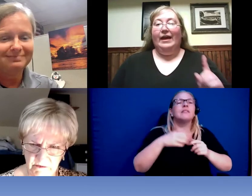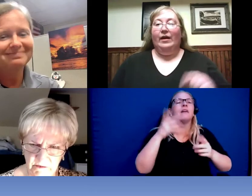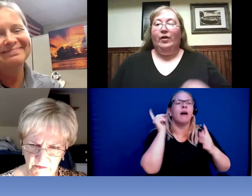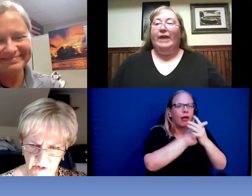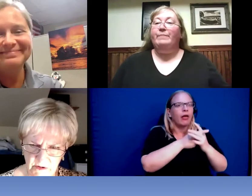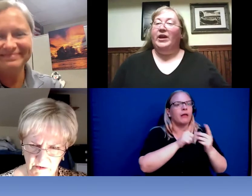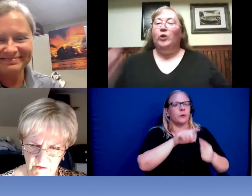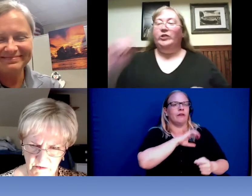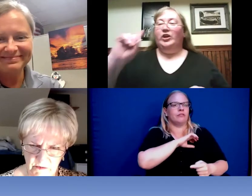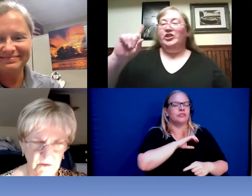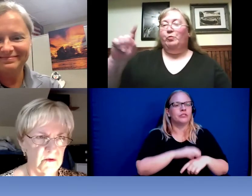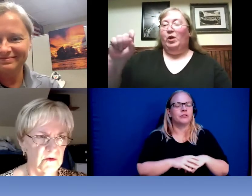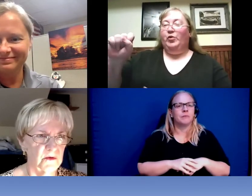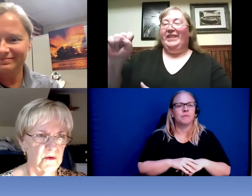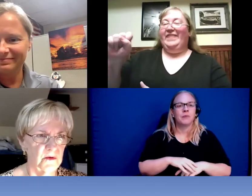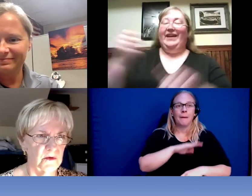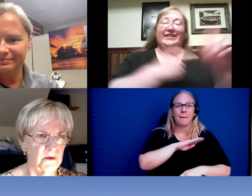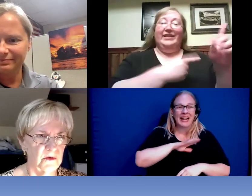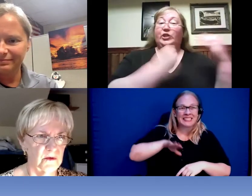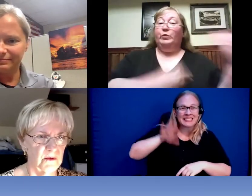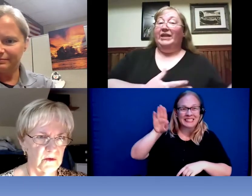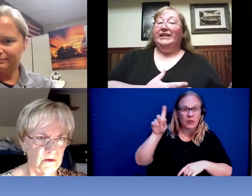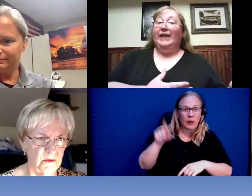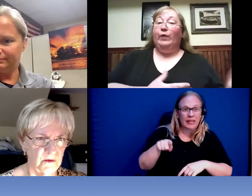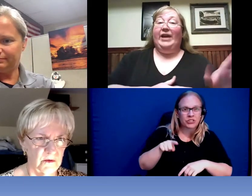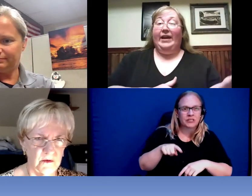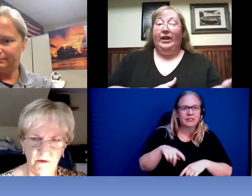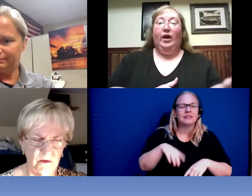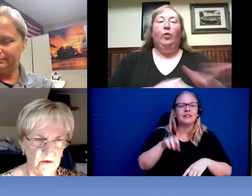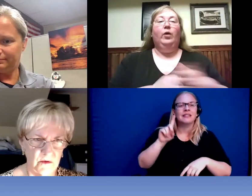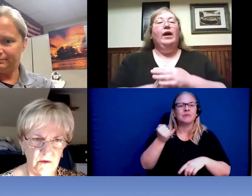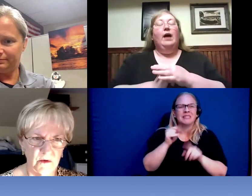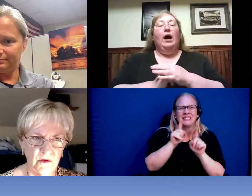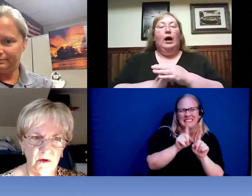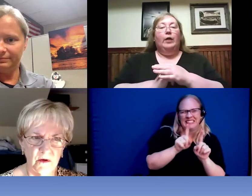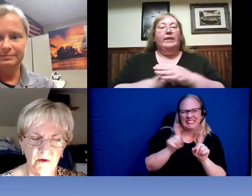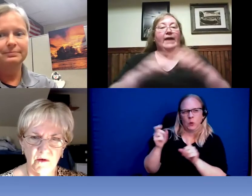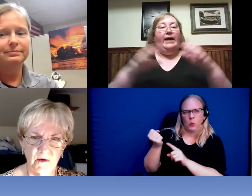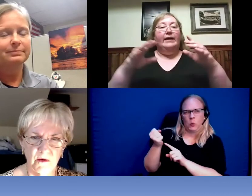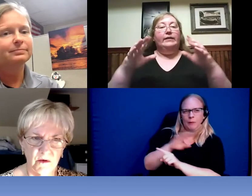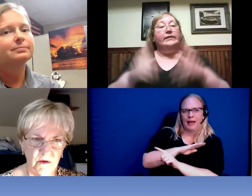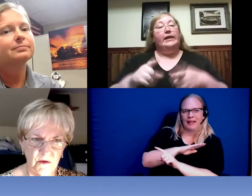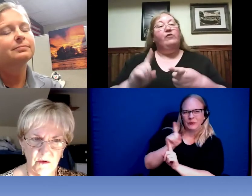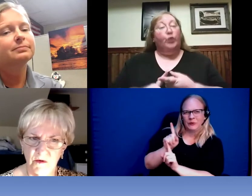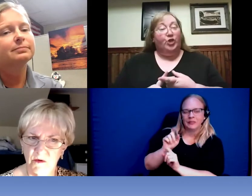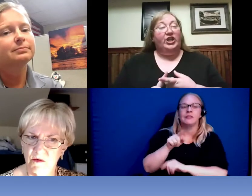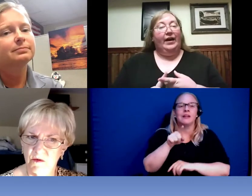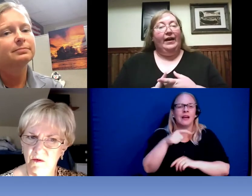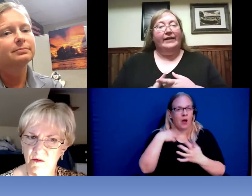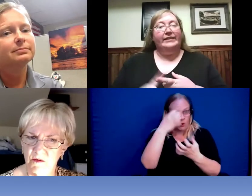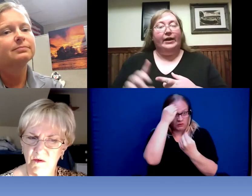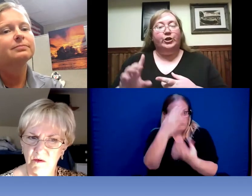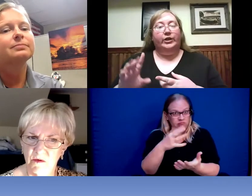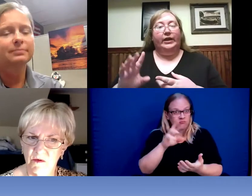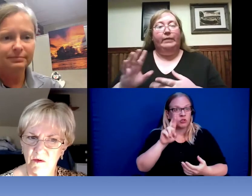Bonnie hold on one quick thing I have. I wanted to let Reanna know the State of Virginia has actually